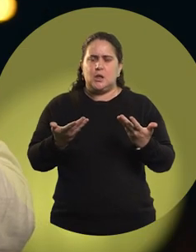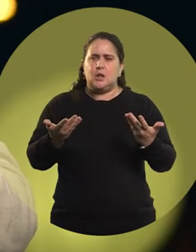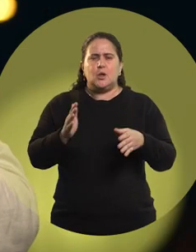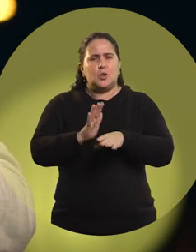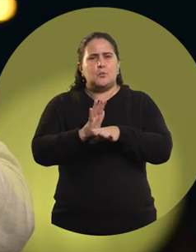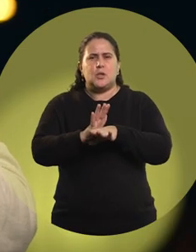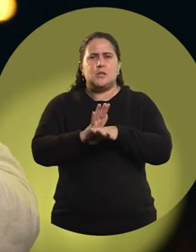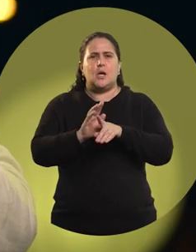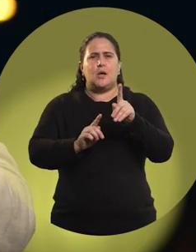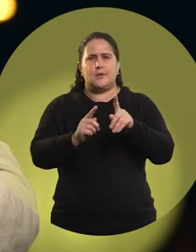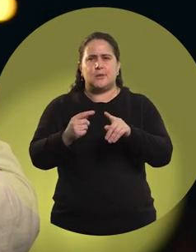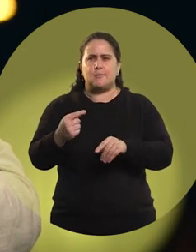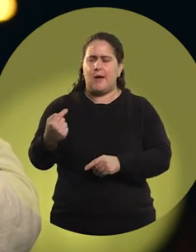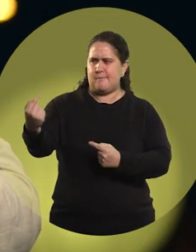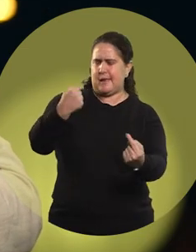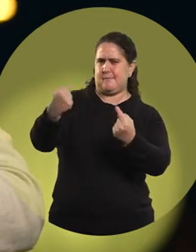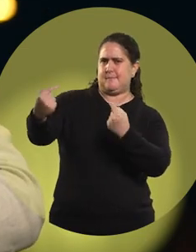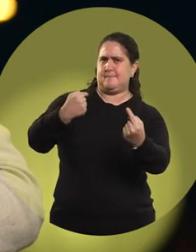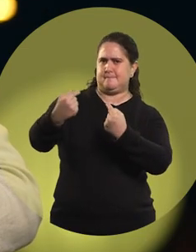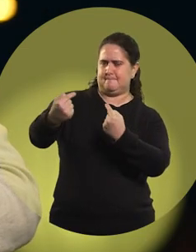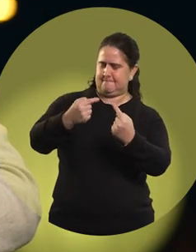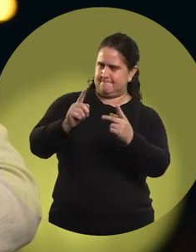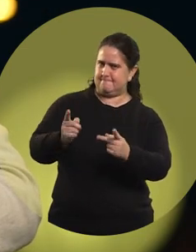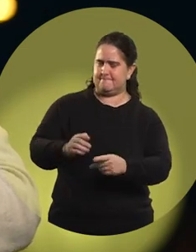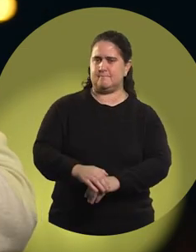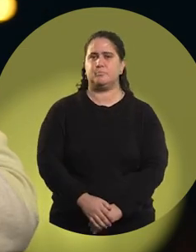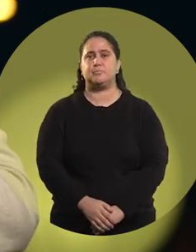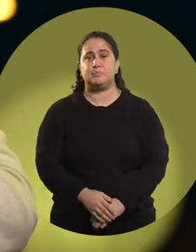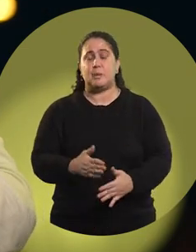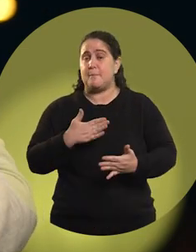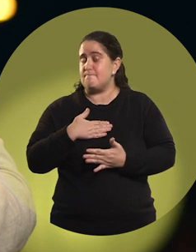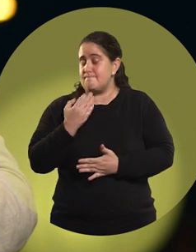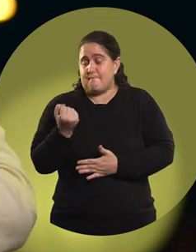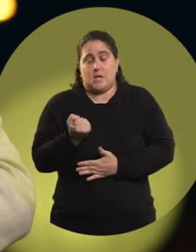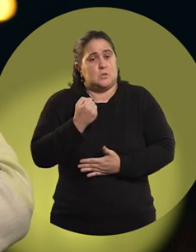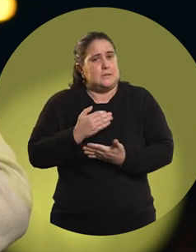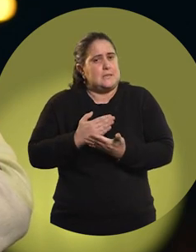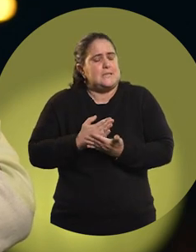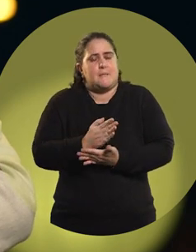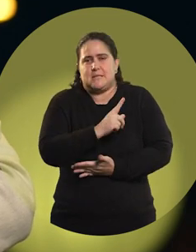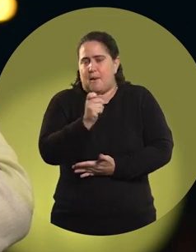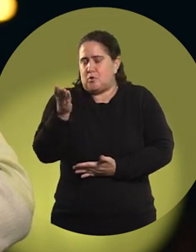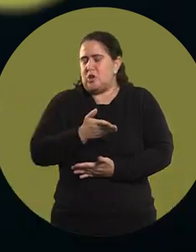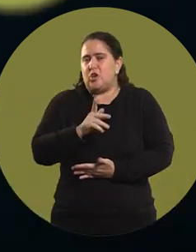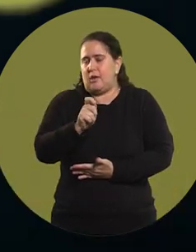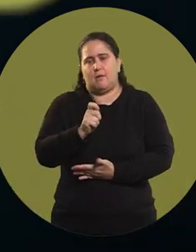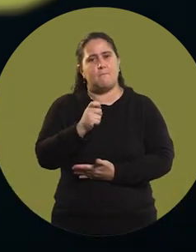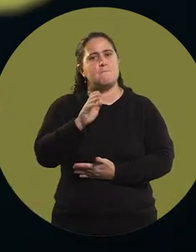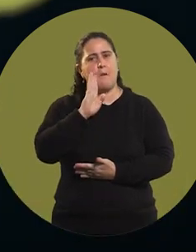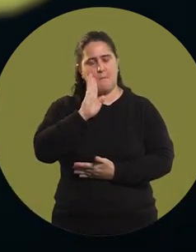like there were a lot of people judging me. My mom is my pillar.